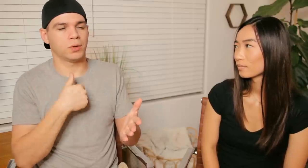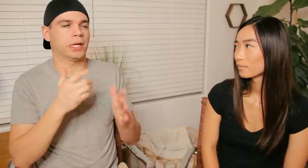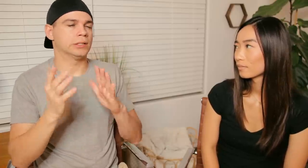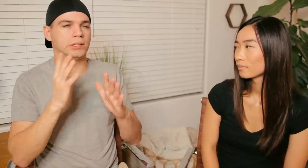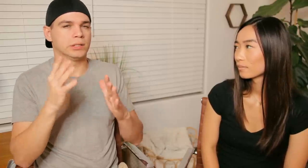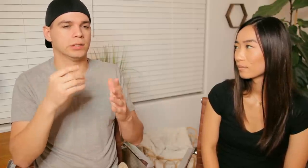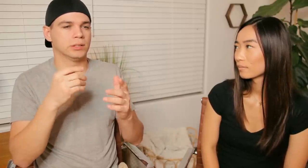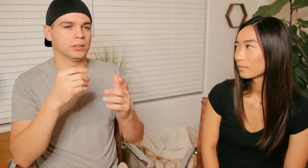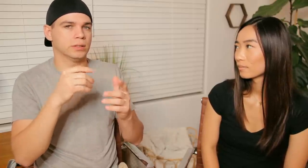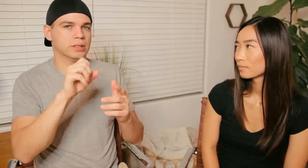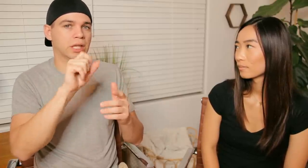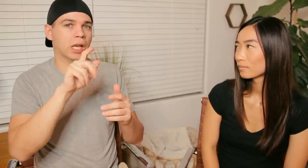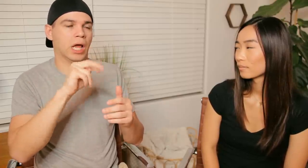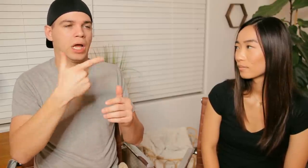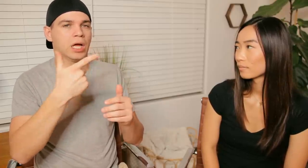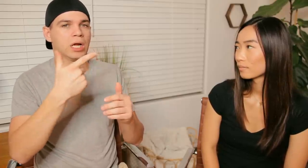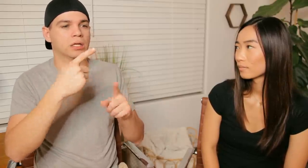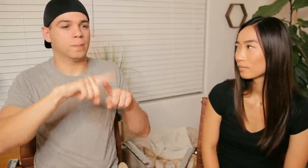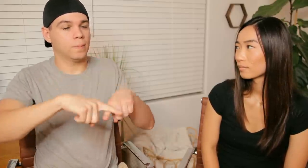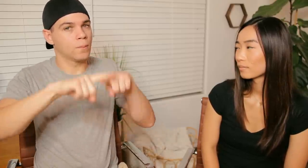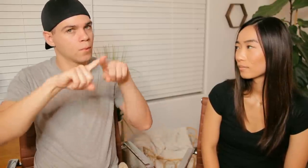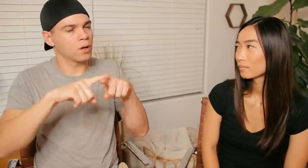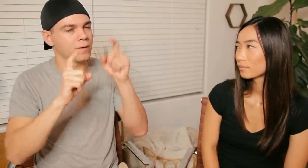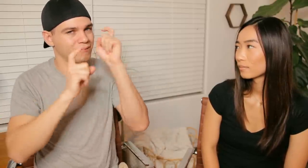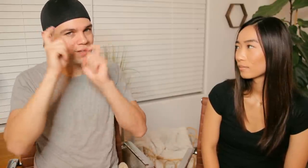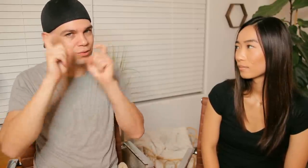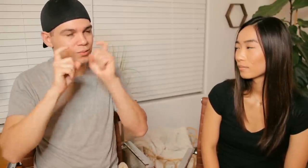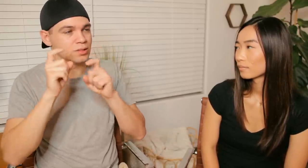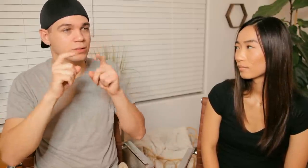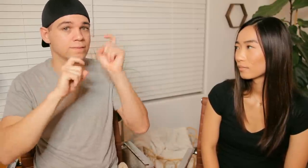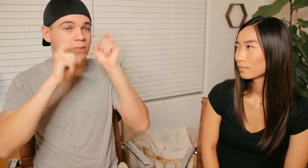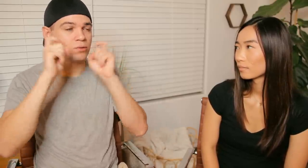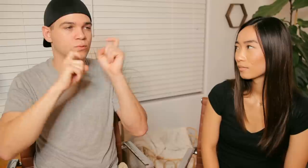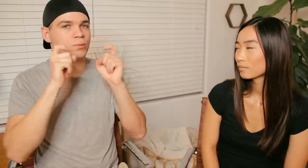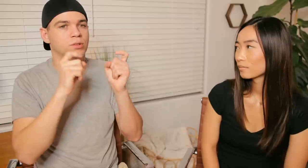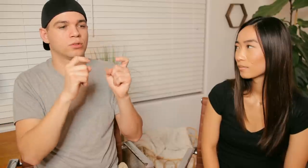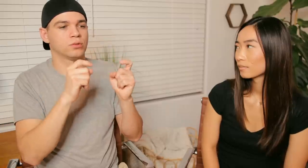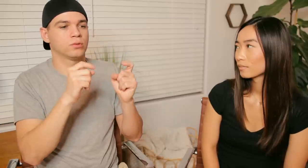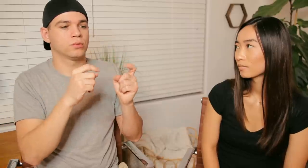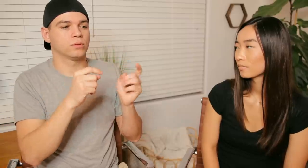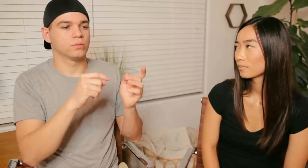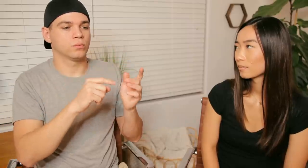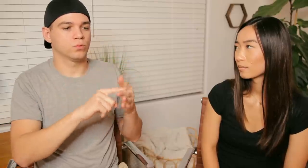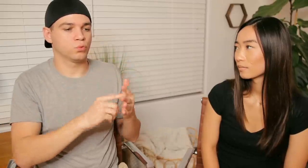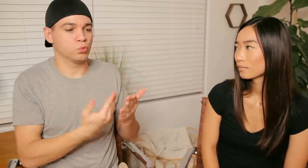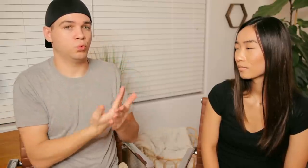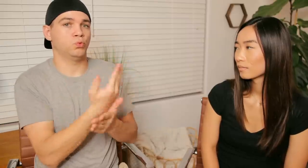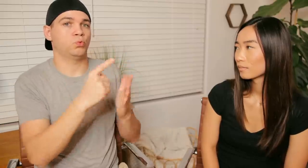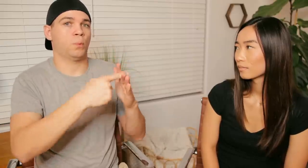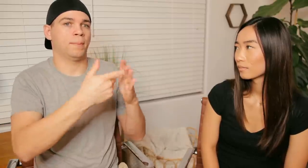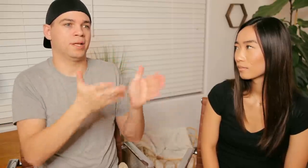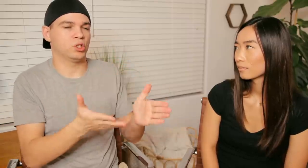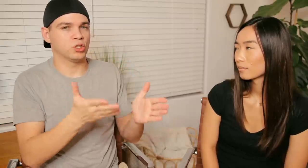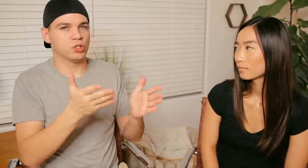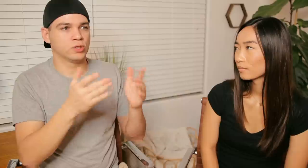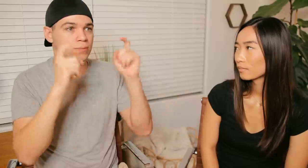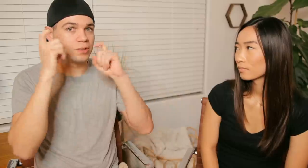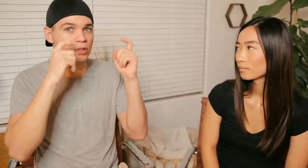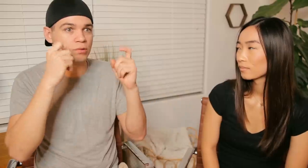To me, slang is very dependent on facial expression Facial expressions, new beginner, seeing facial expressions